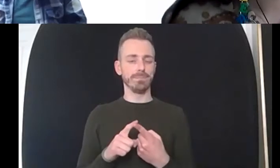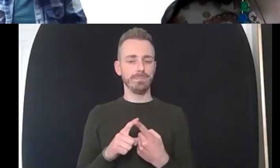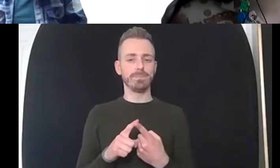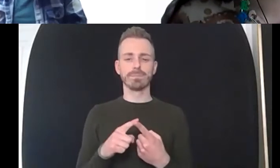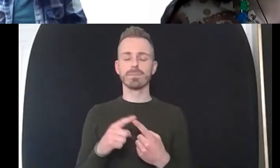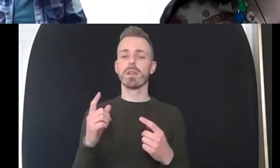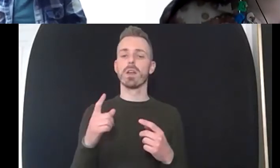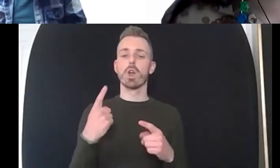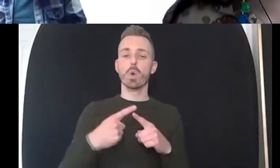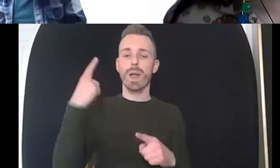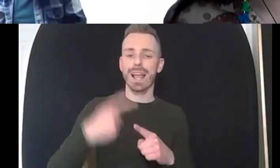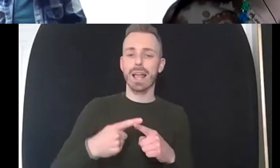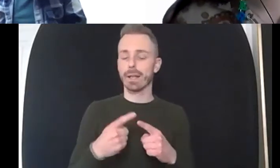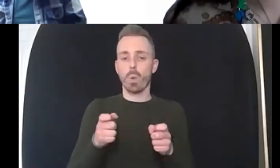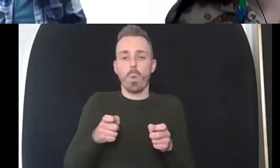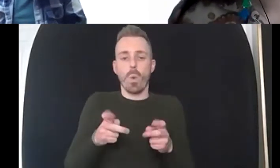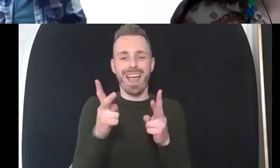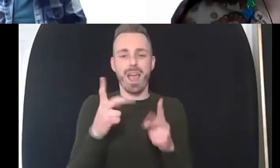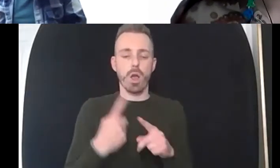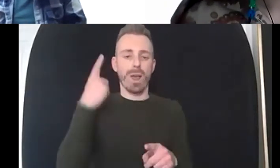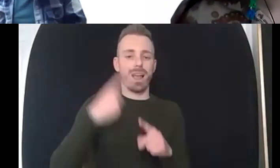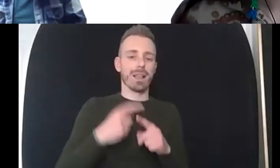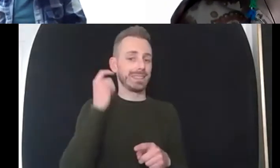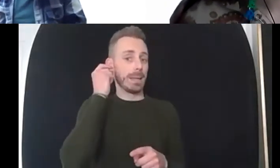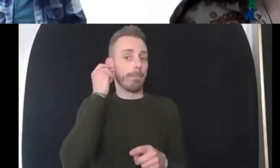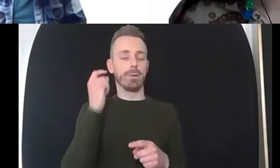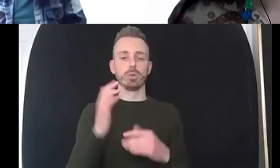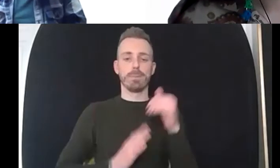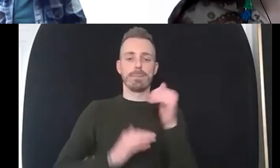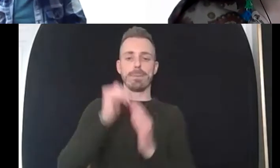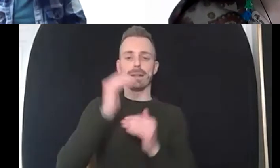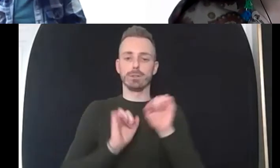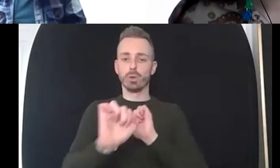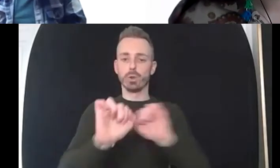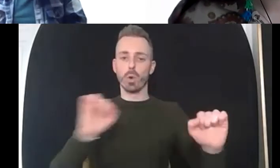resilience is a strange word um because often kind of people talk about it being bounce back